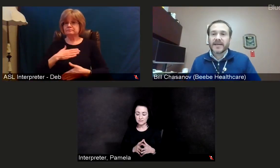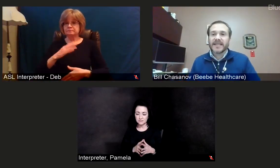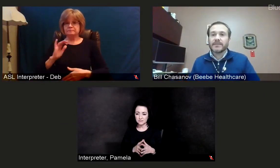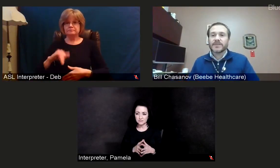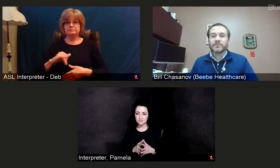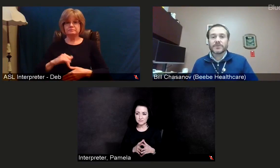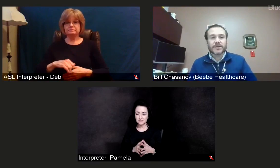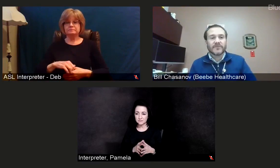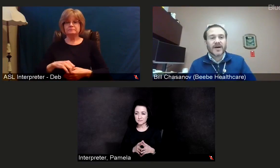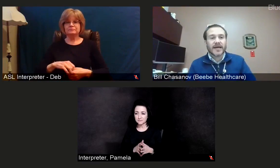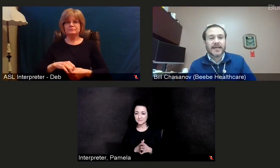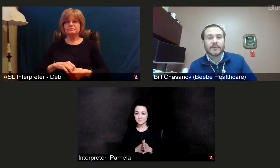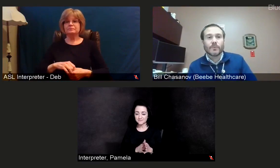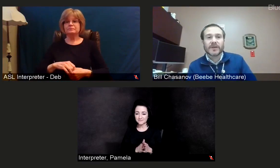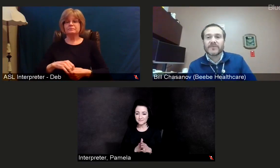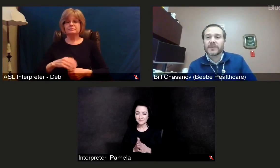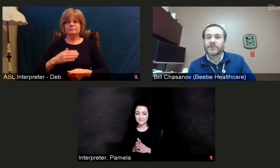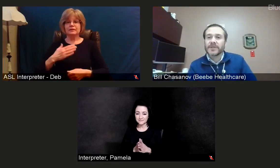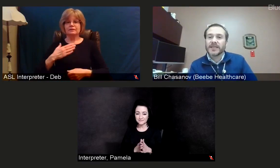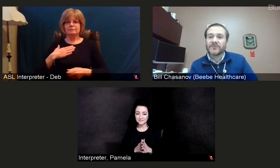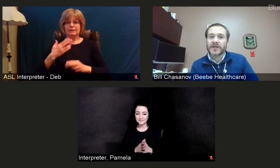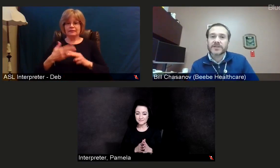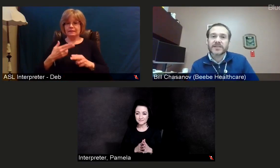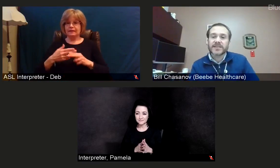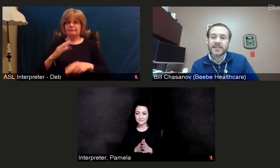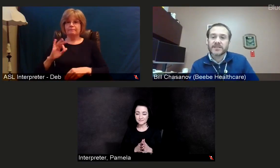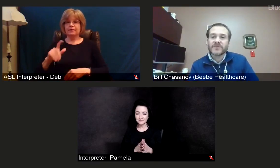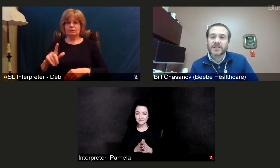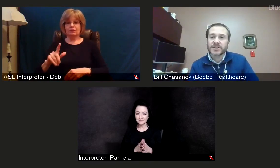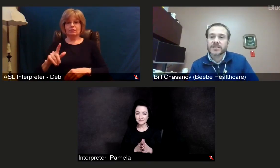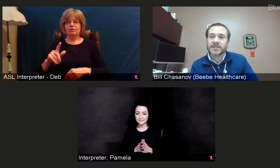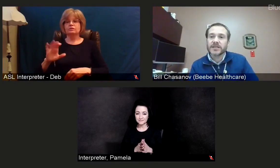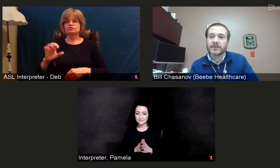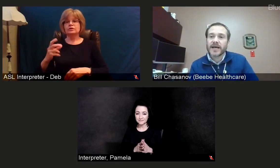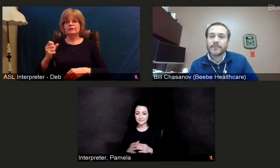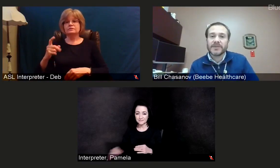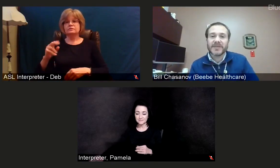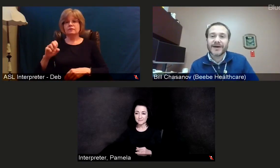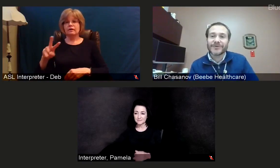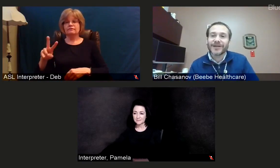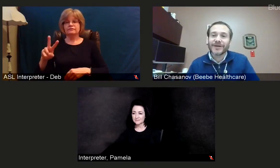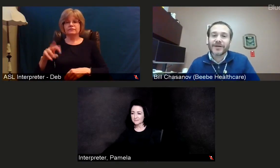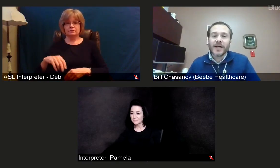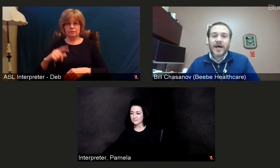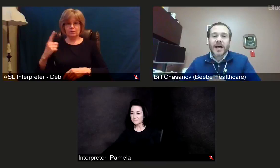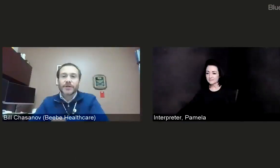my name is Bill Chasanov, I am one of the three infectious disease physicians here at Beebe Healthcare.